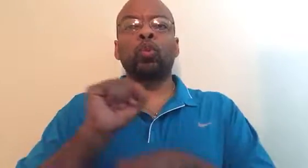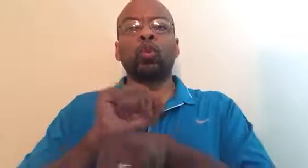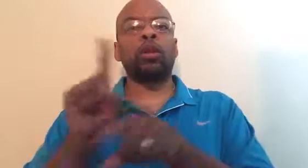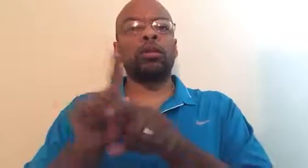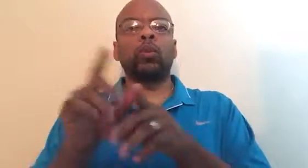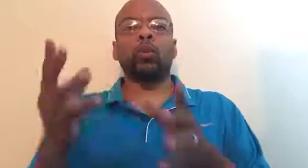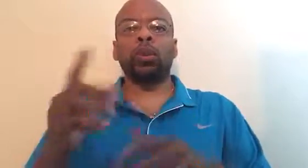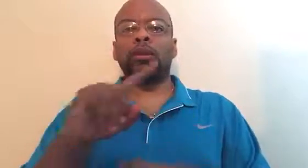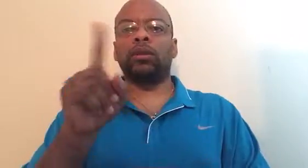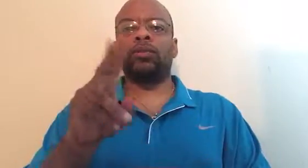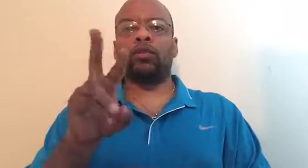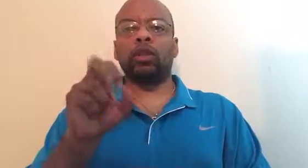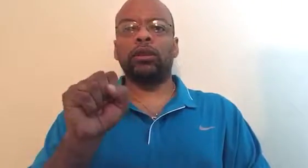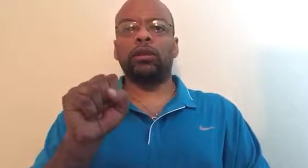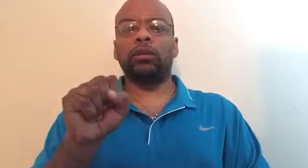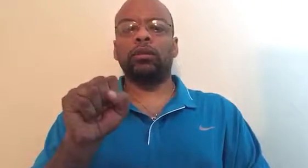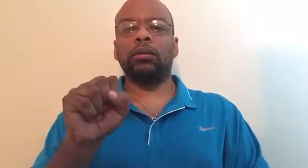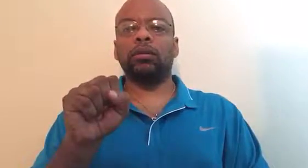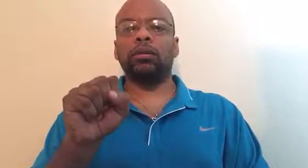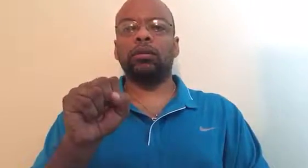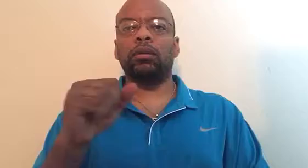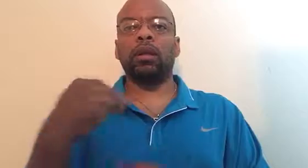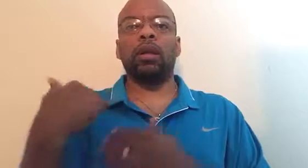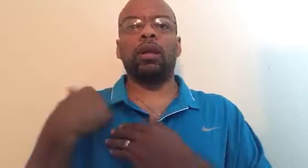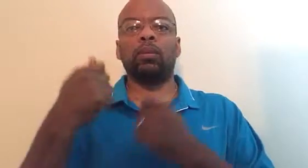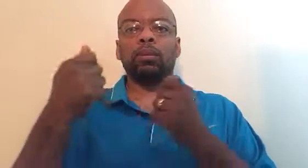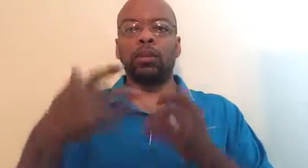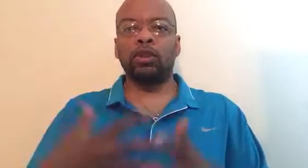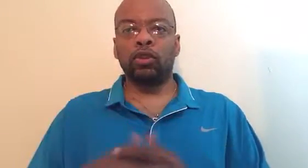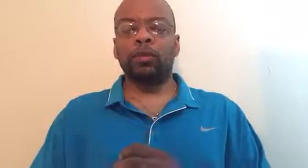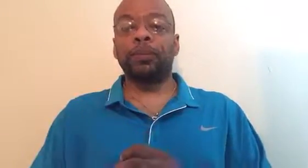I work for ZVRS as an accountability manager